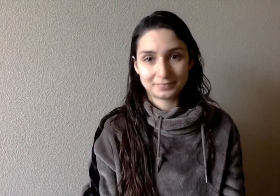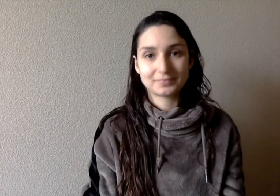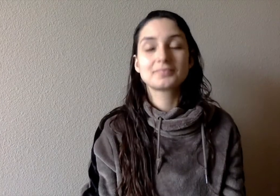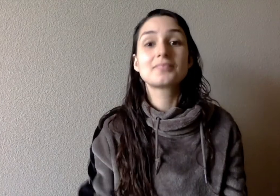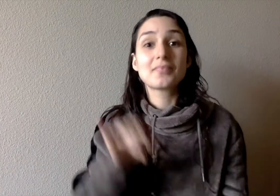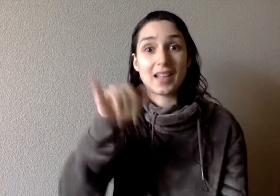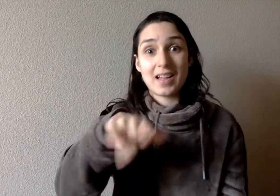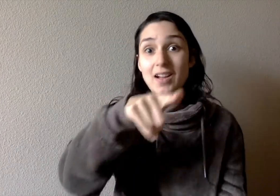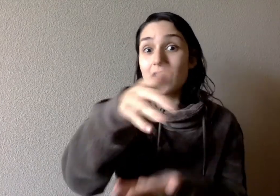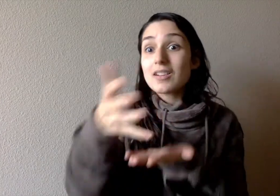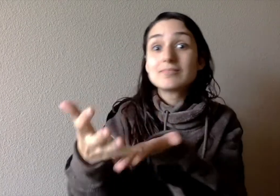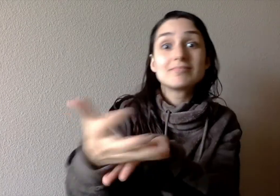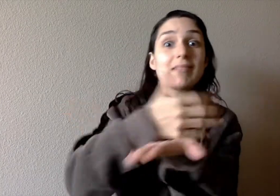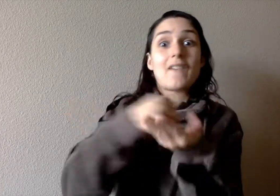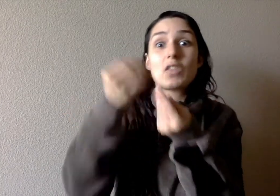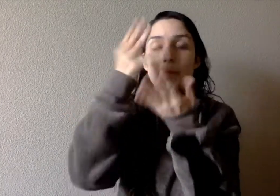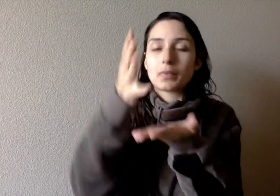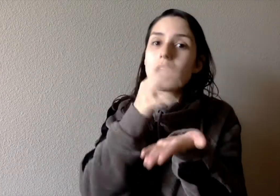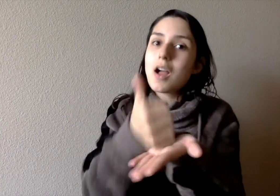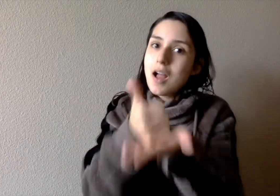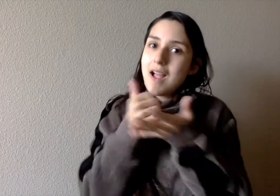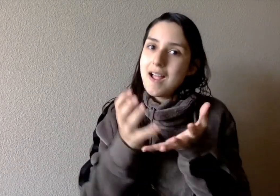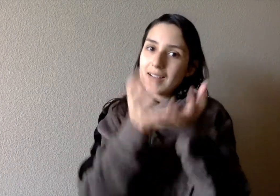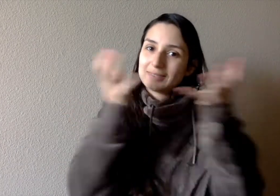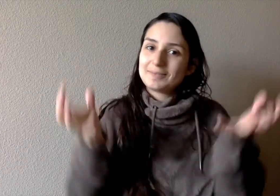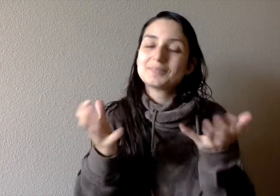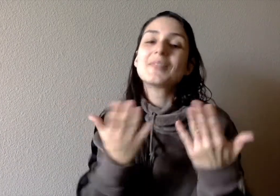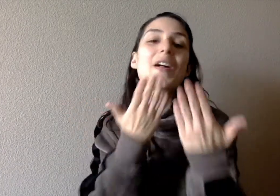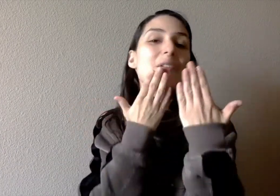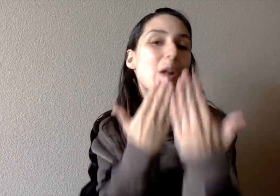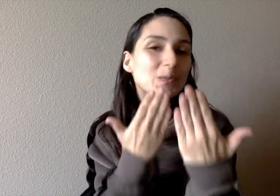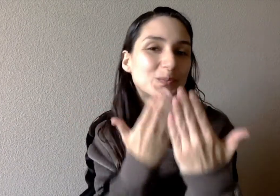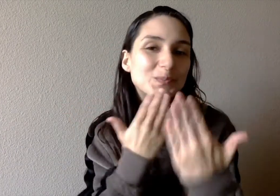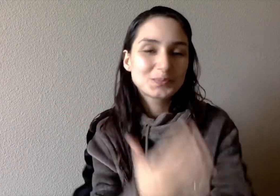Sharing this information will help us a lot. Thank you!